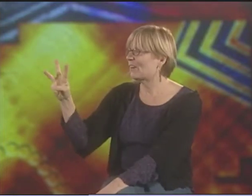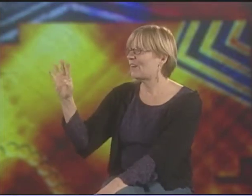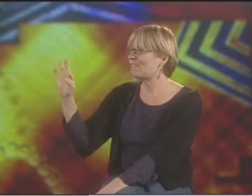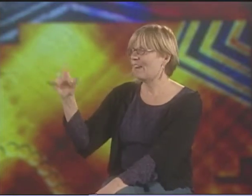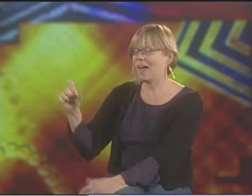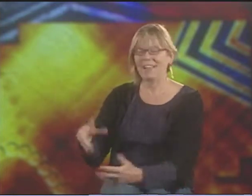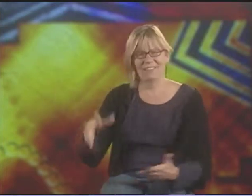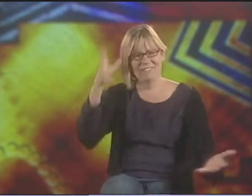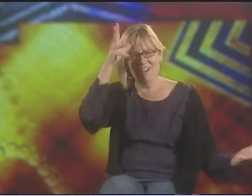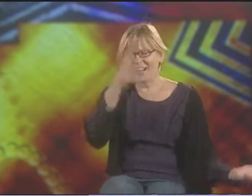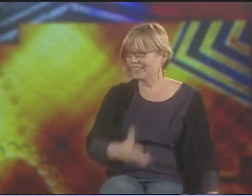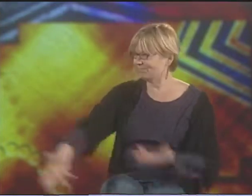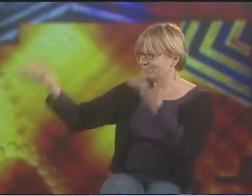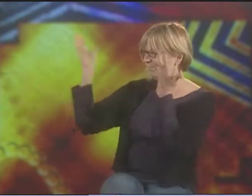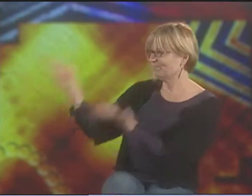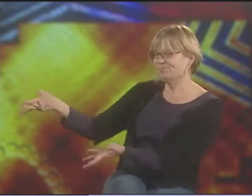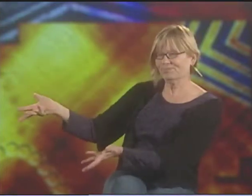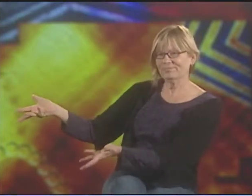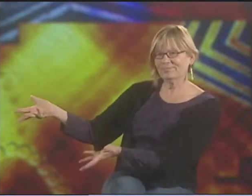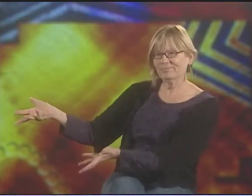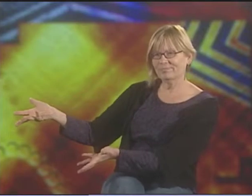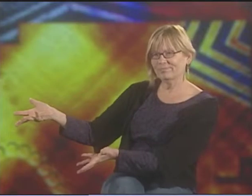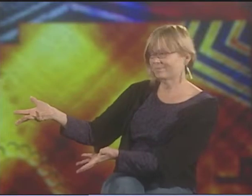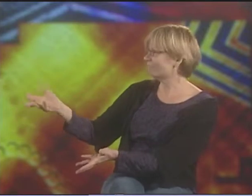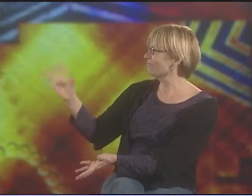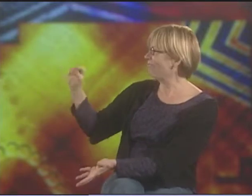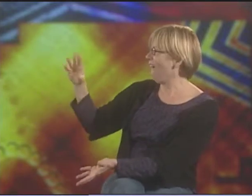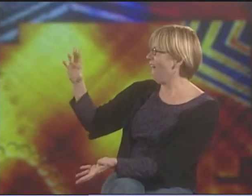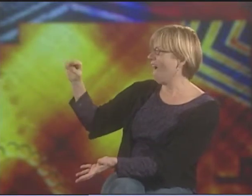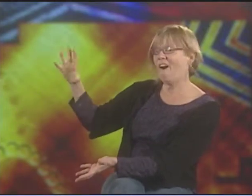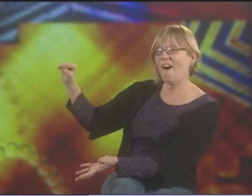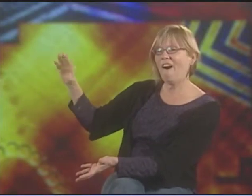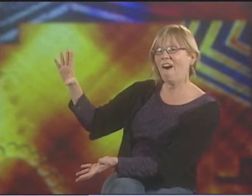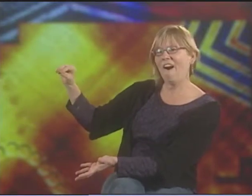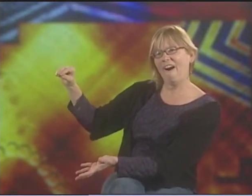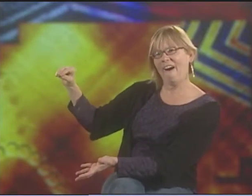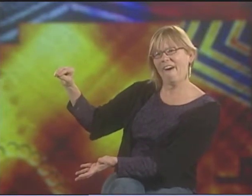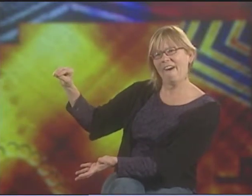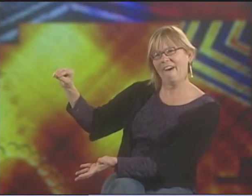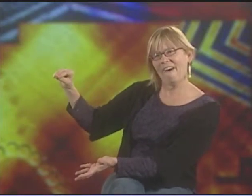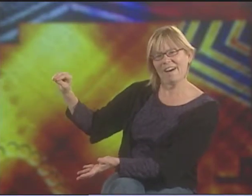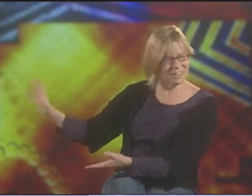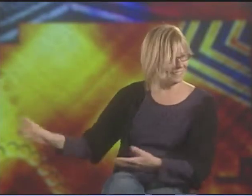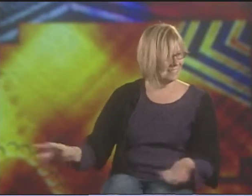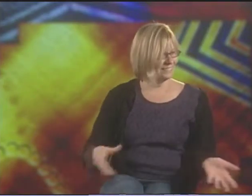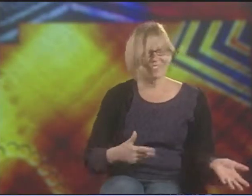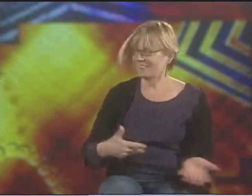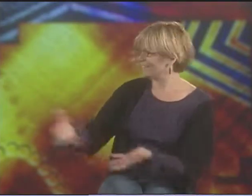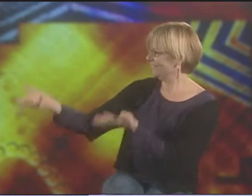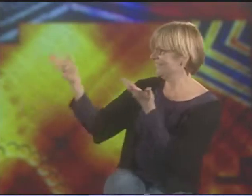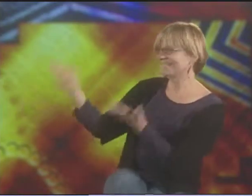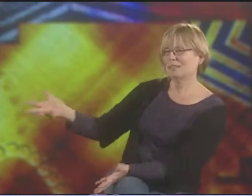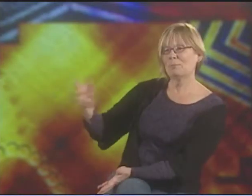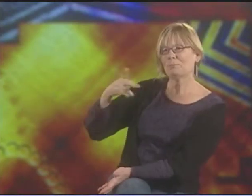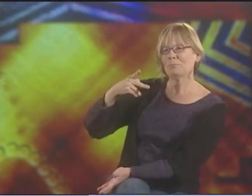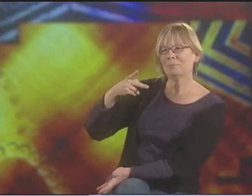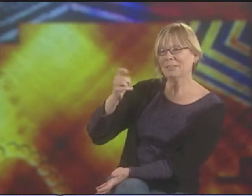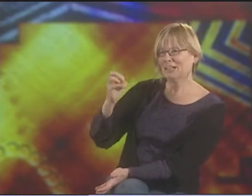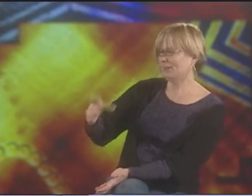"SNOWFLAKE." THERE'S THIS FATHER WHO'S SHOWING OFF HIS SON. "SEE, HE CAN TALK. LOOK AT HIM.